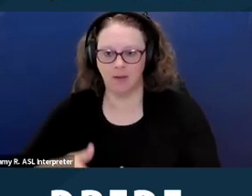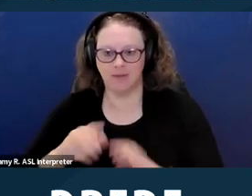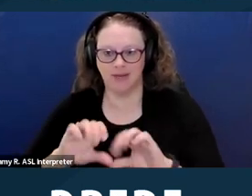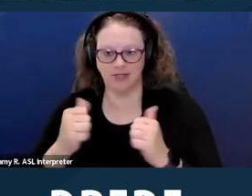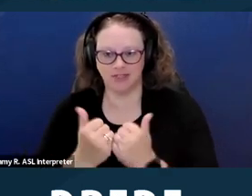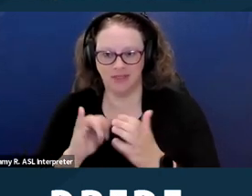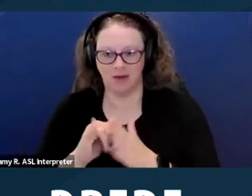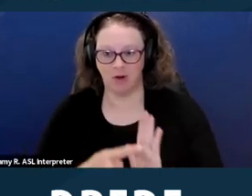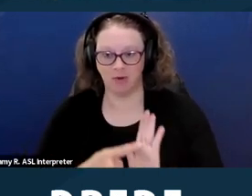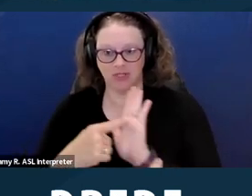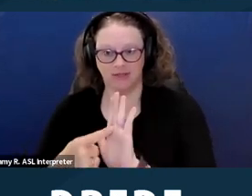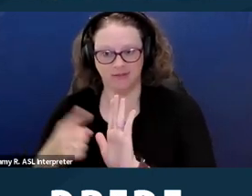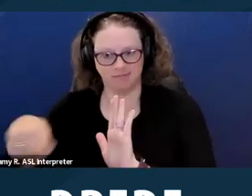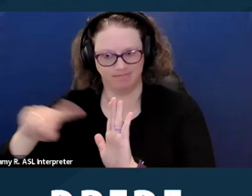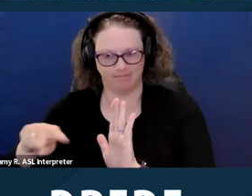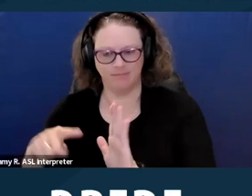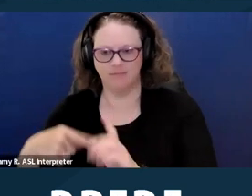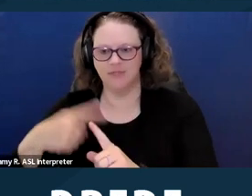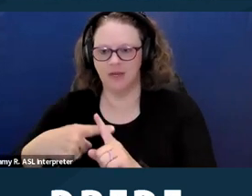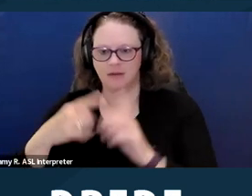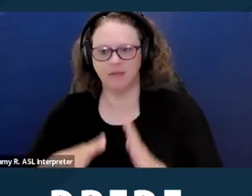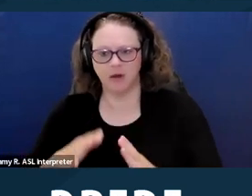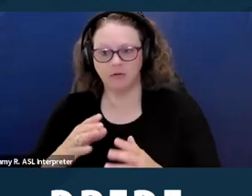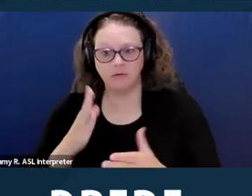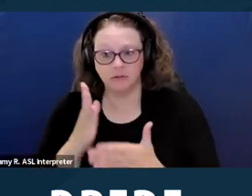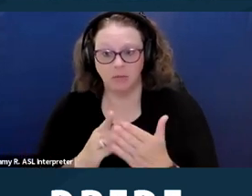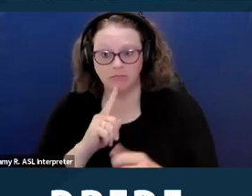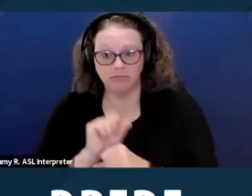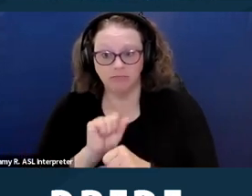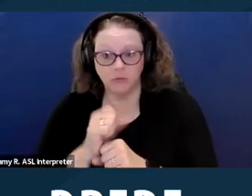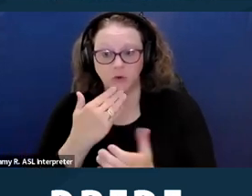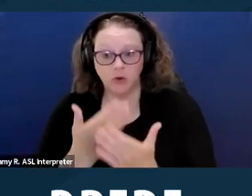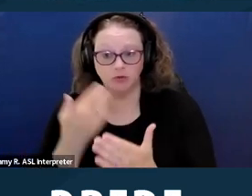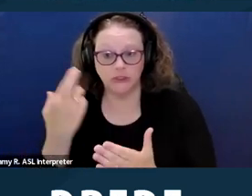there are definitely some legitimate interest in terms of screening, but the problem is